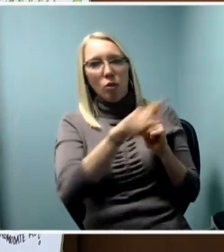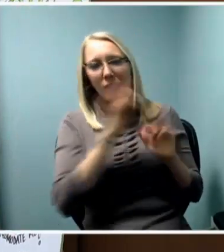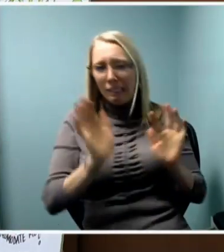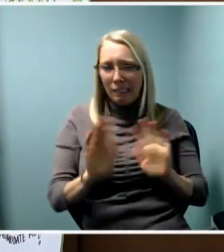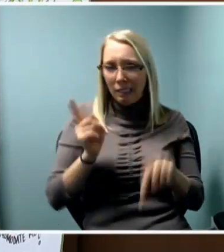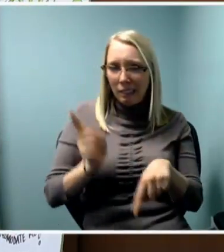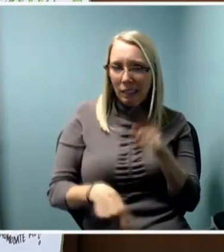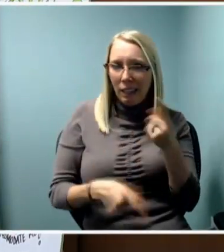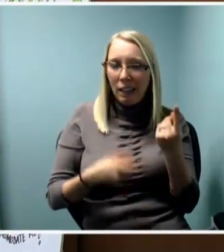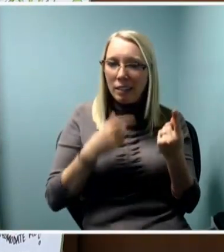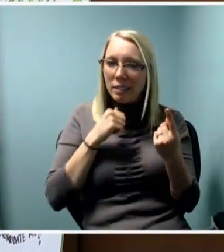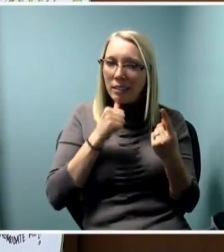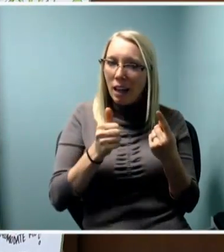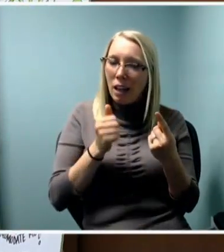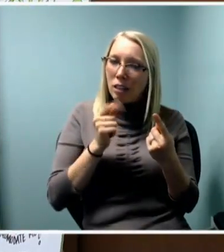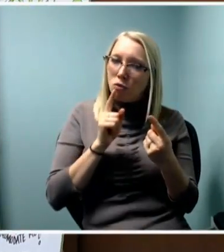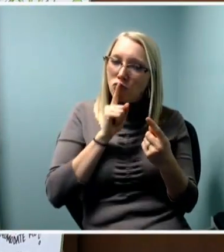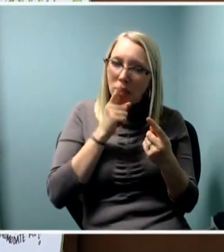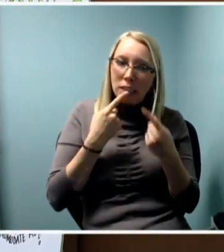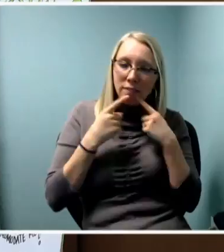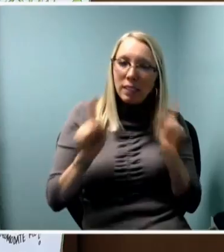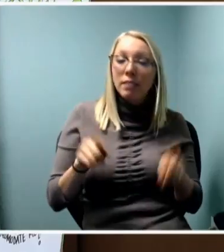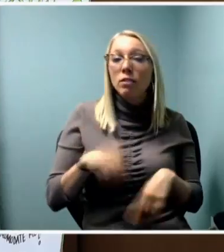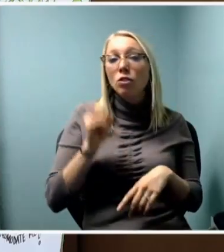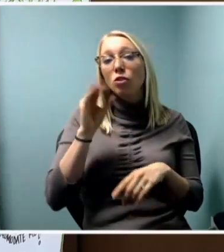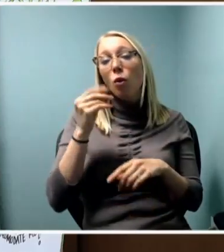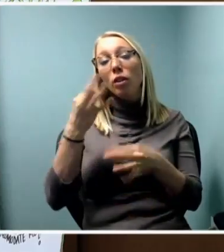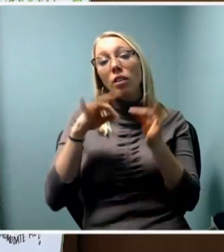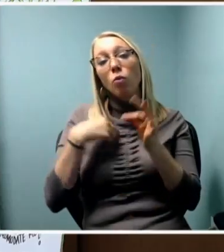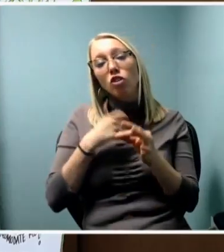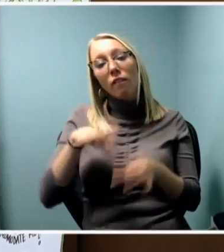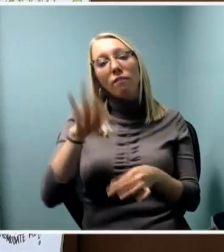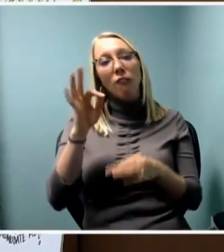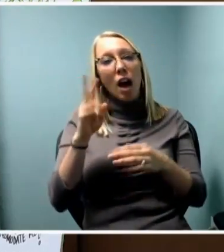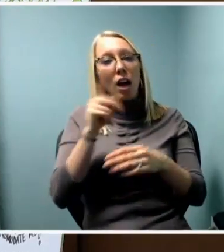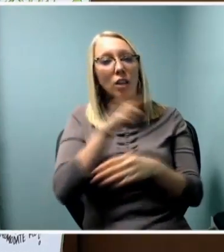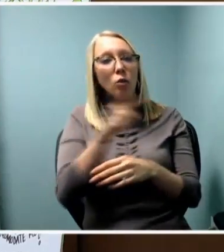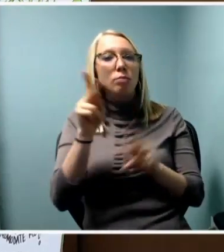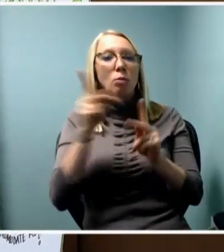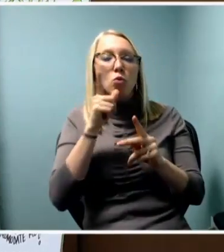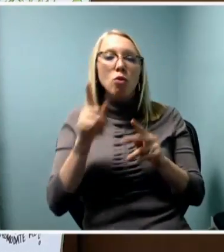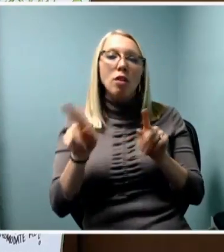So instead finding and working with bridge builders who have cultural capital,